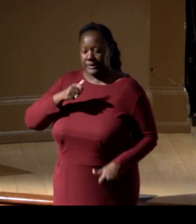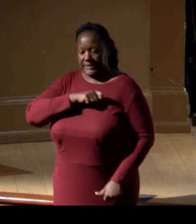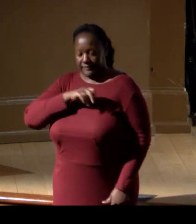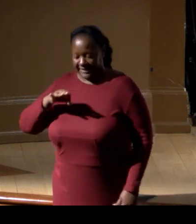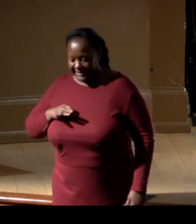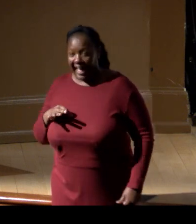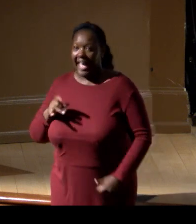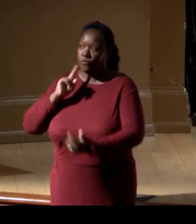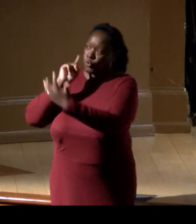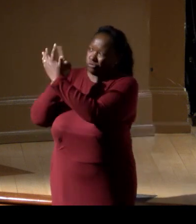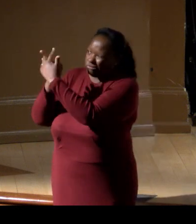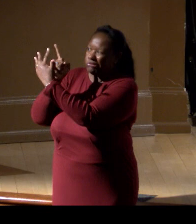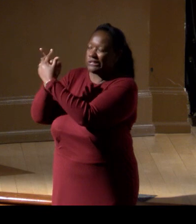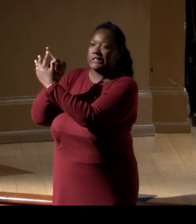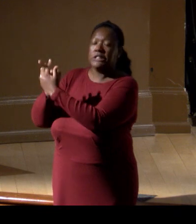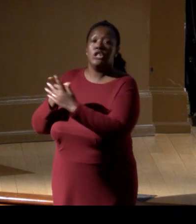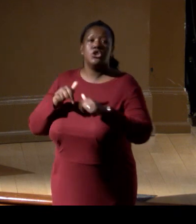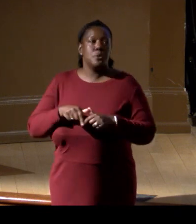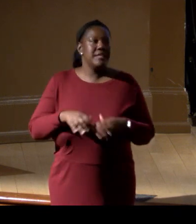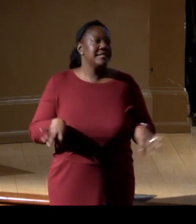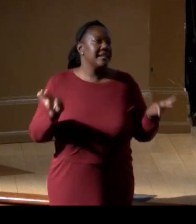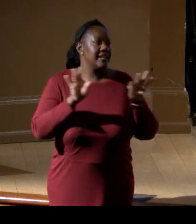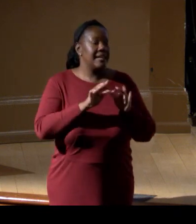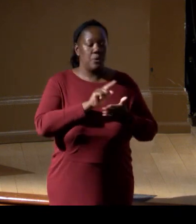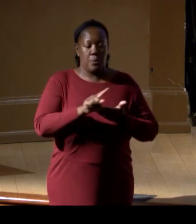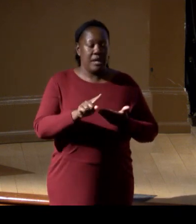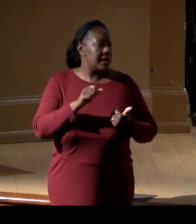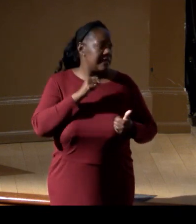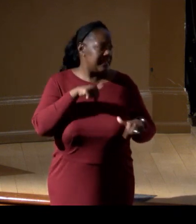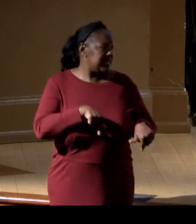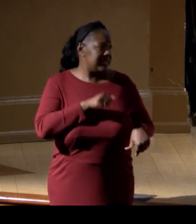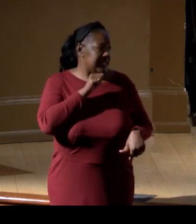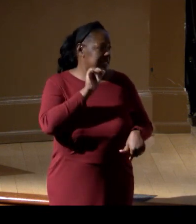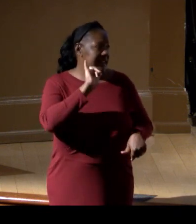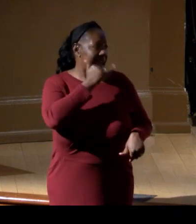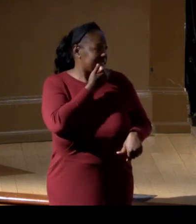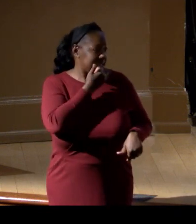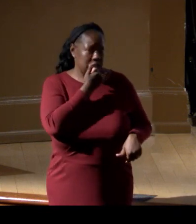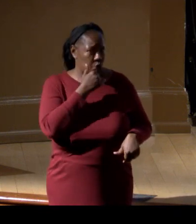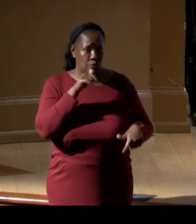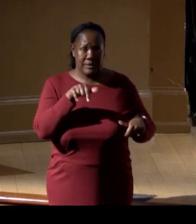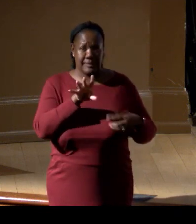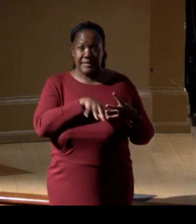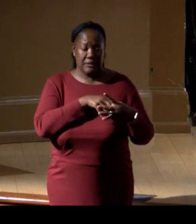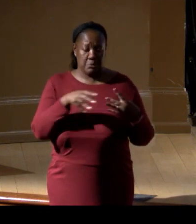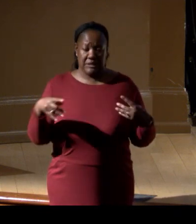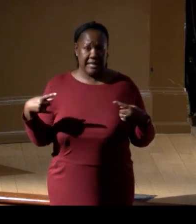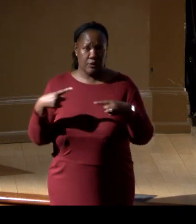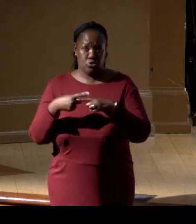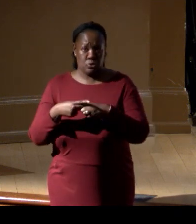So this is a key week. It's not accidental, I don't think, that this happened the same week as Capitol Ocean Week.